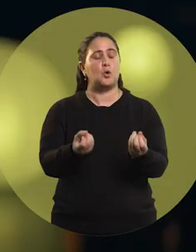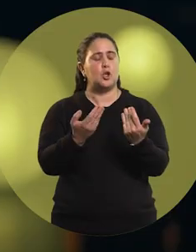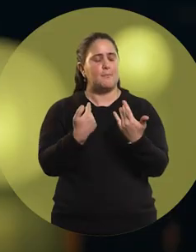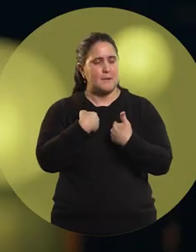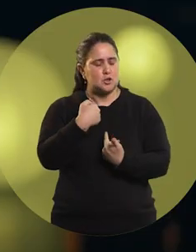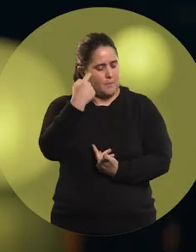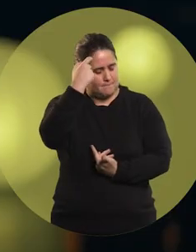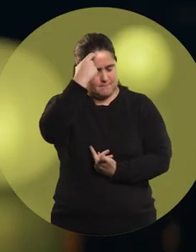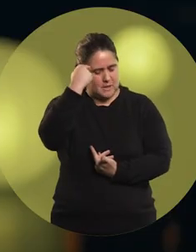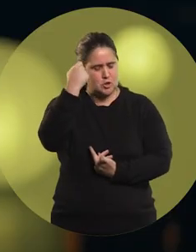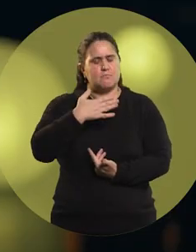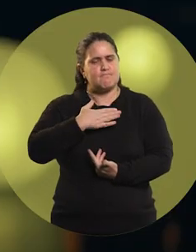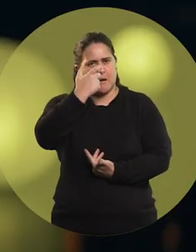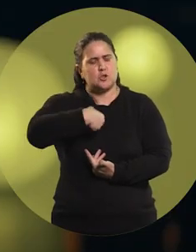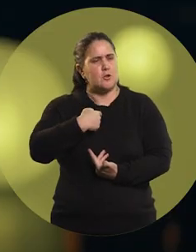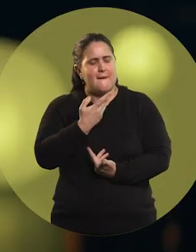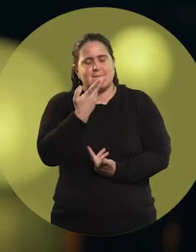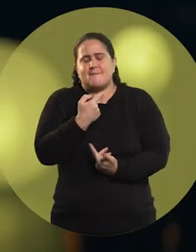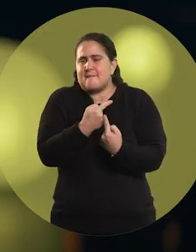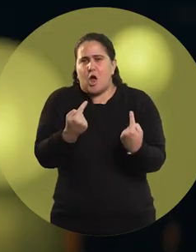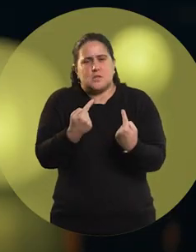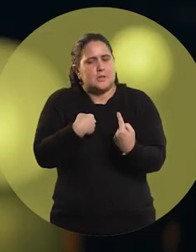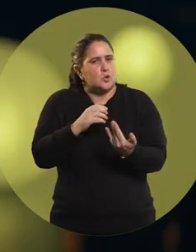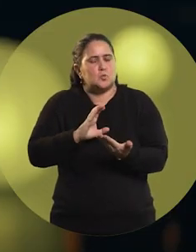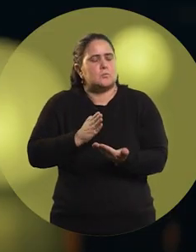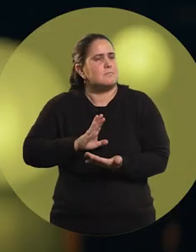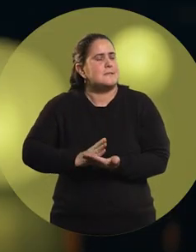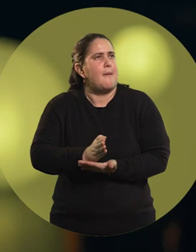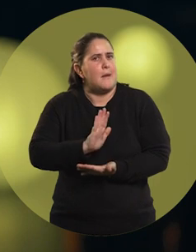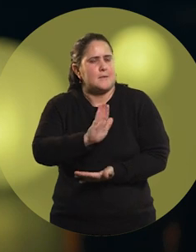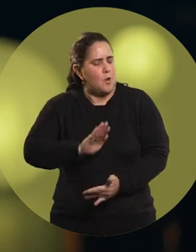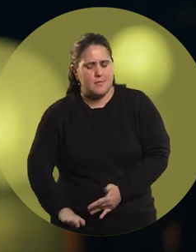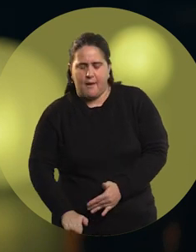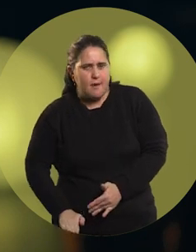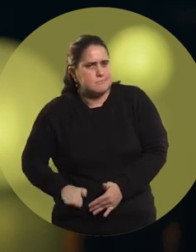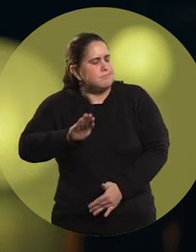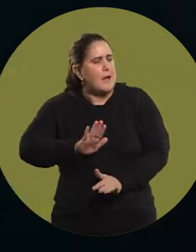Well, I define myself as a very passionate person. I think it is something that characterized me since I was very little.